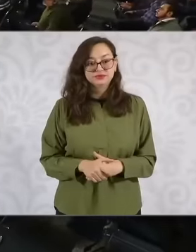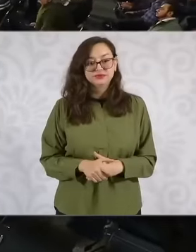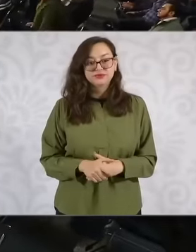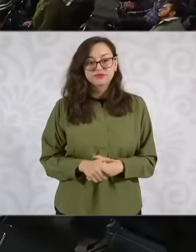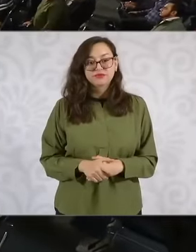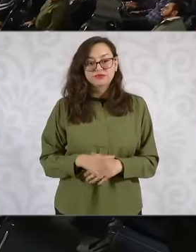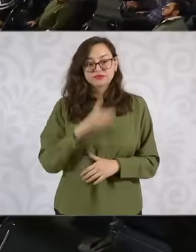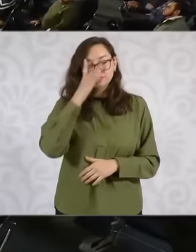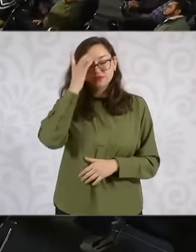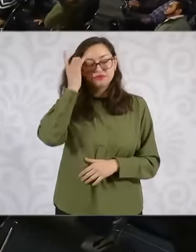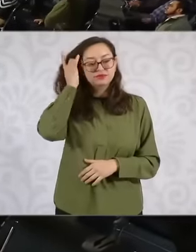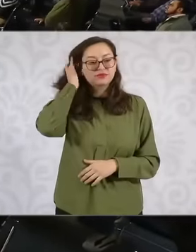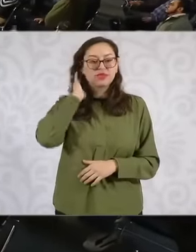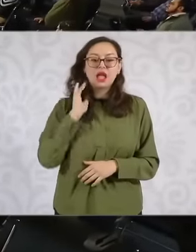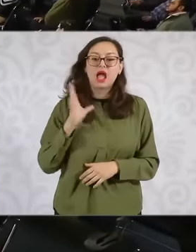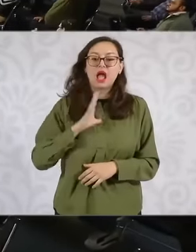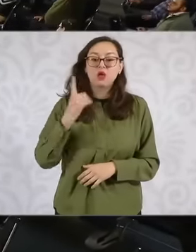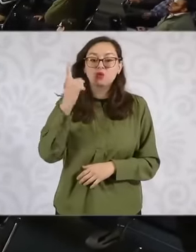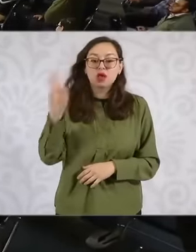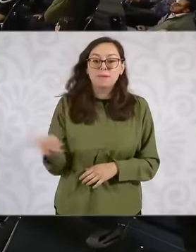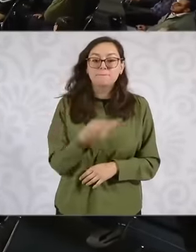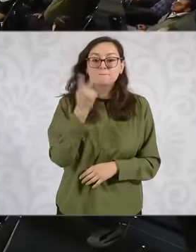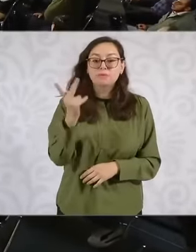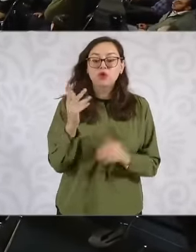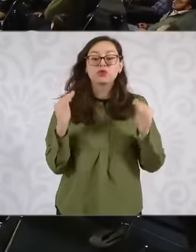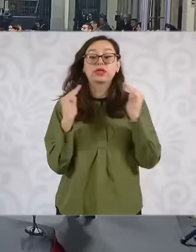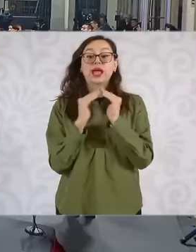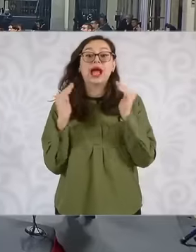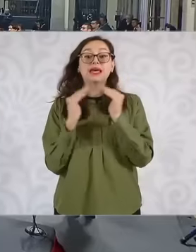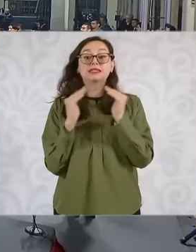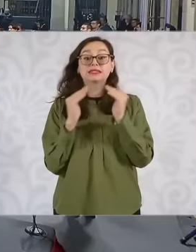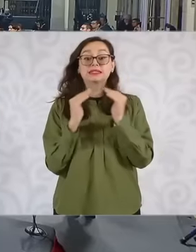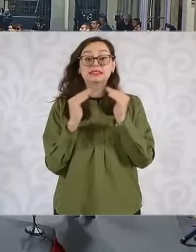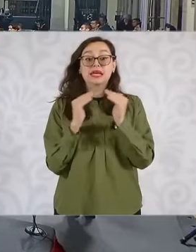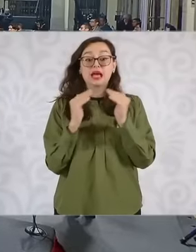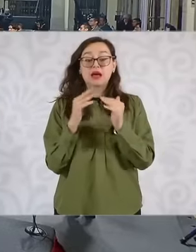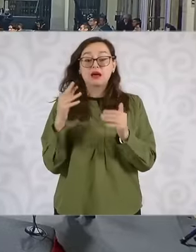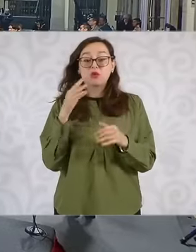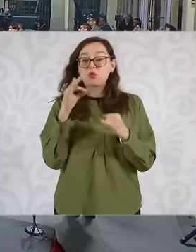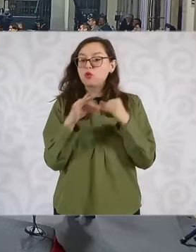there's one about housing out there, don't let's see. Whoever has questions about housing,